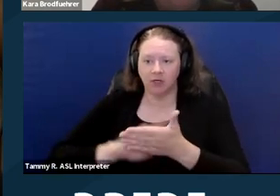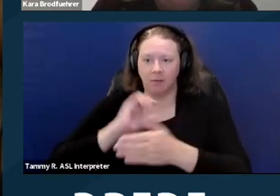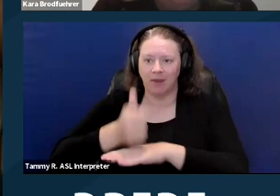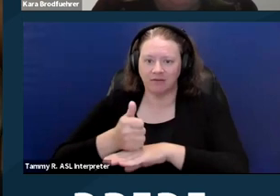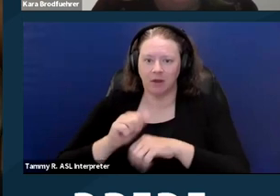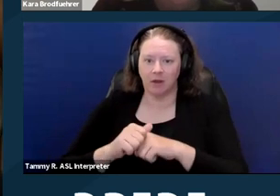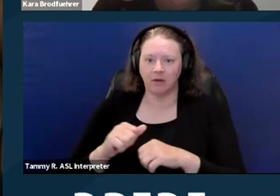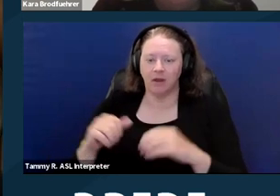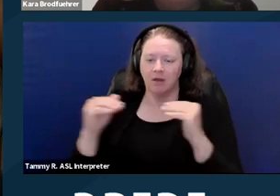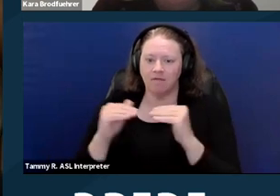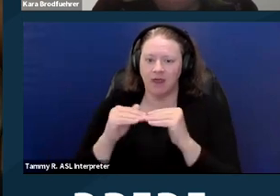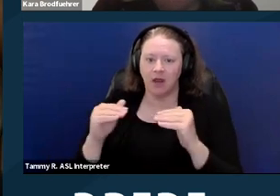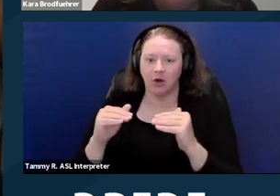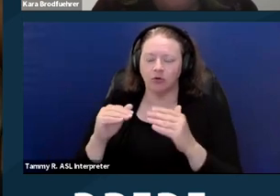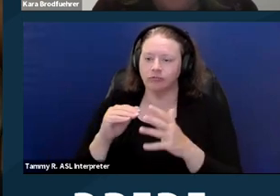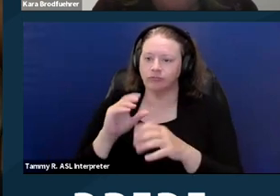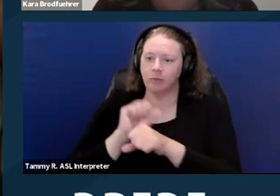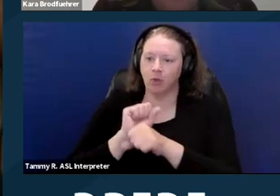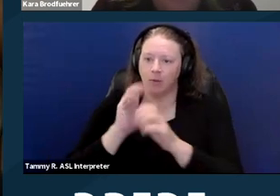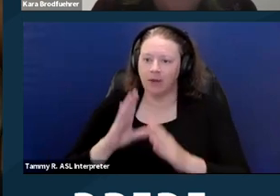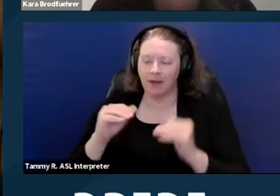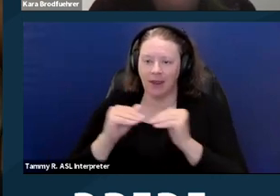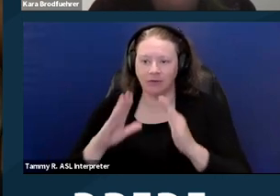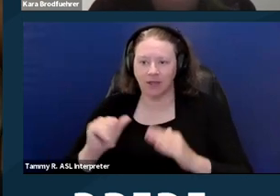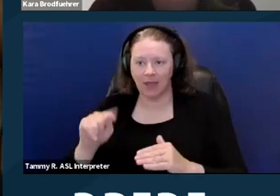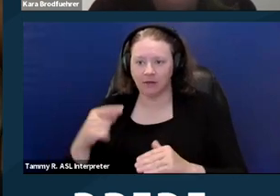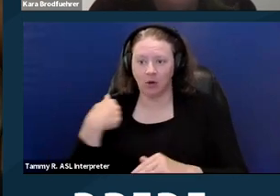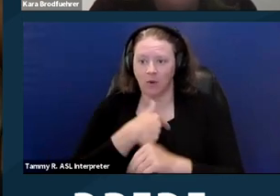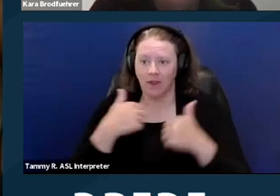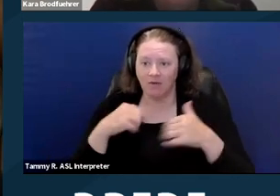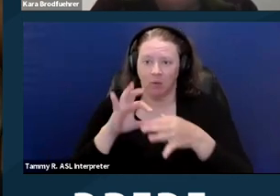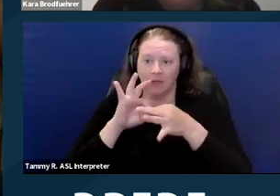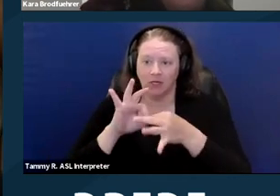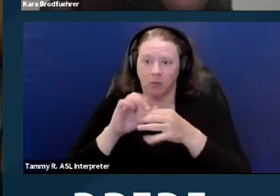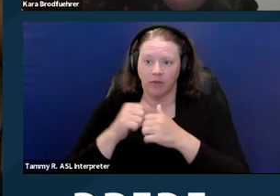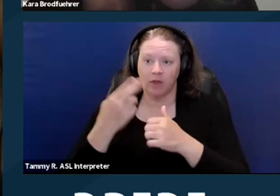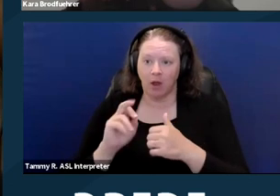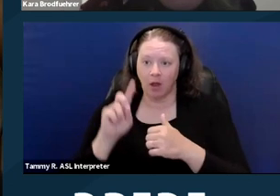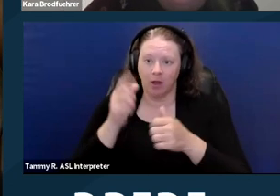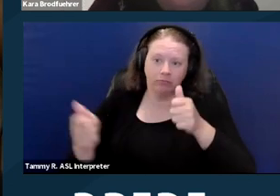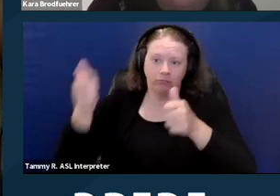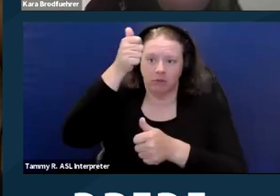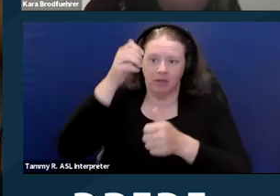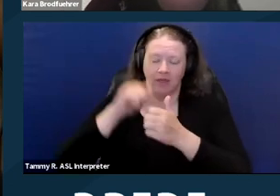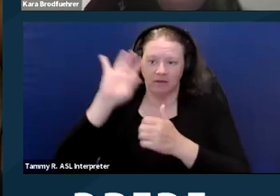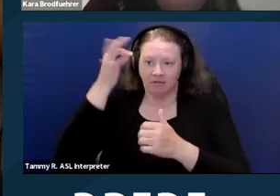And also, we have a relationship with HUD, they're like the federal agency that oversees